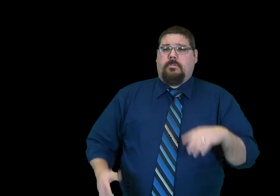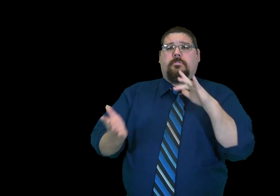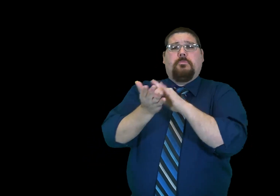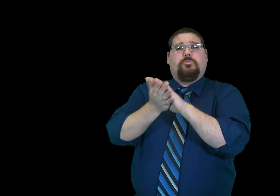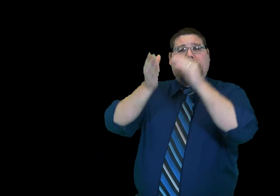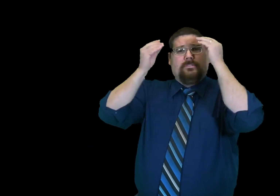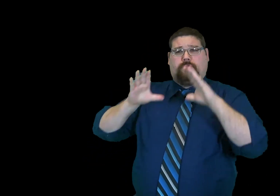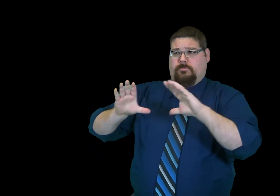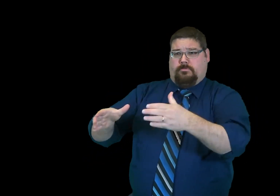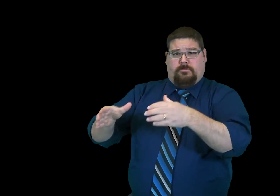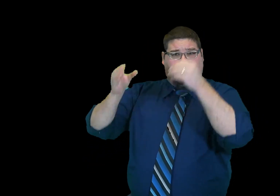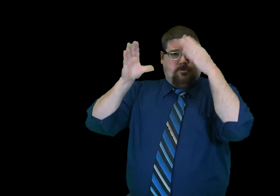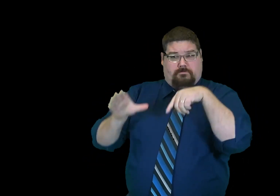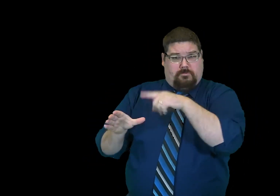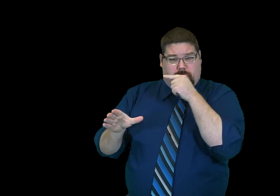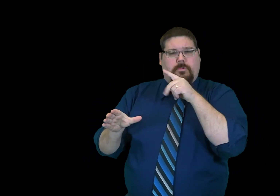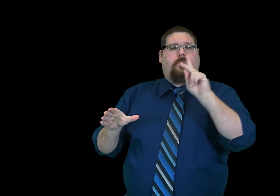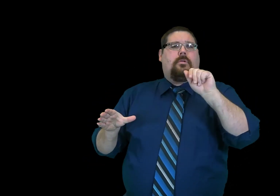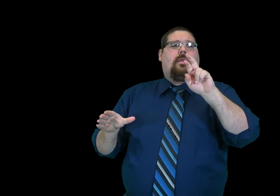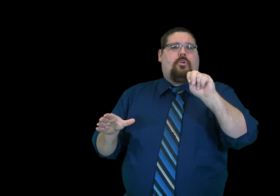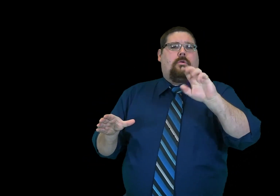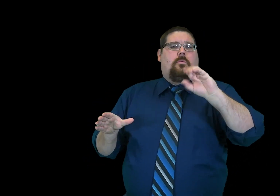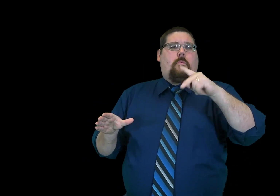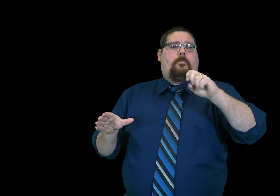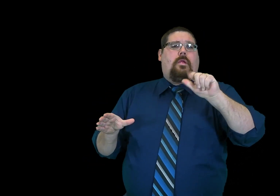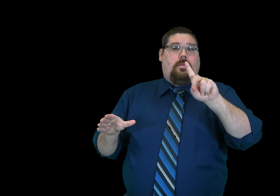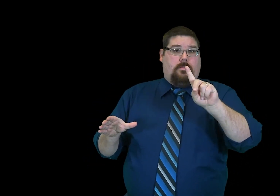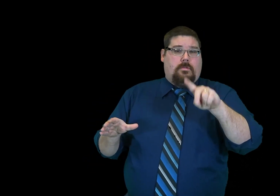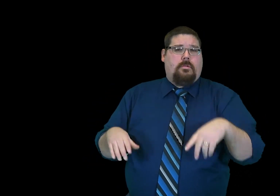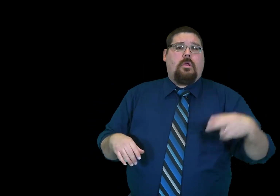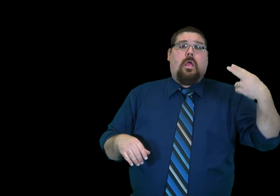For middle school, the representative is Karen Copeland.